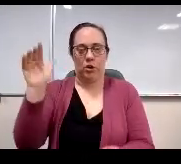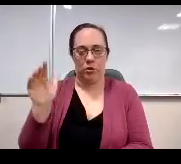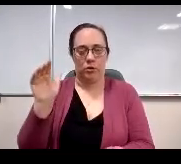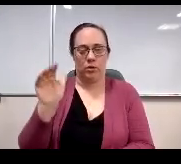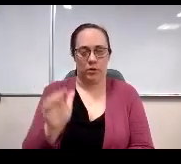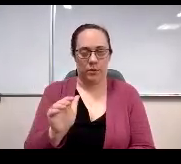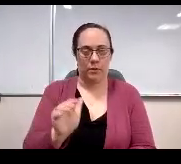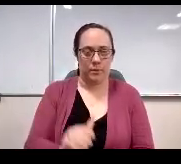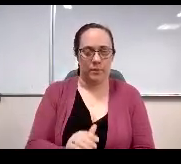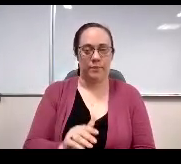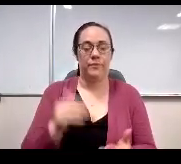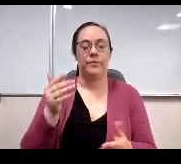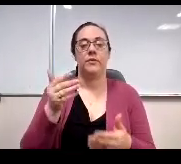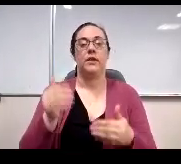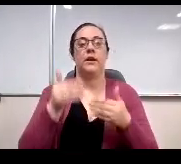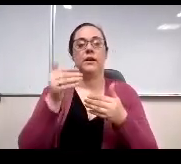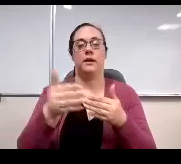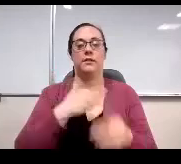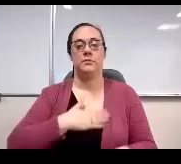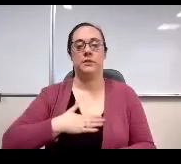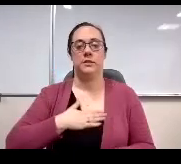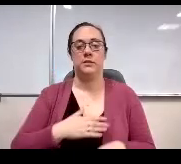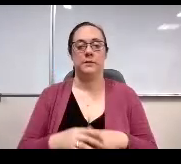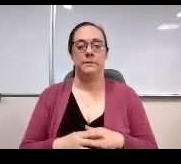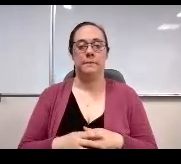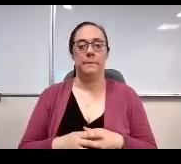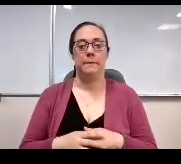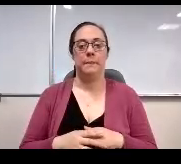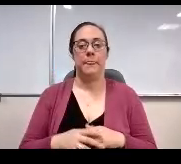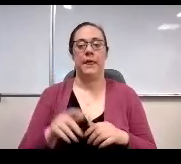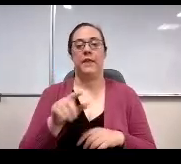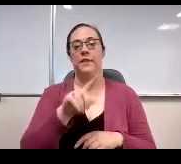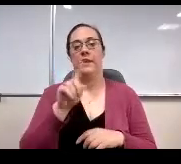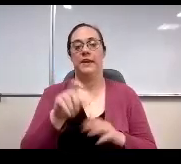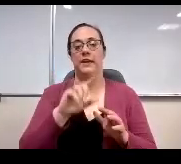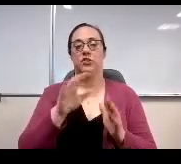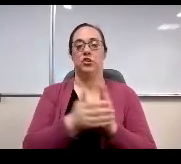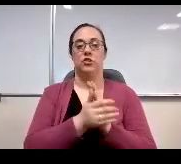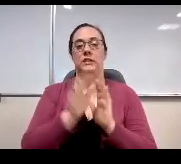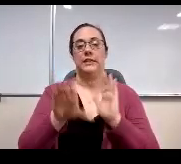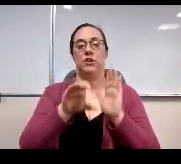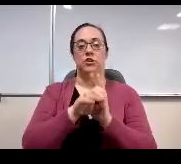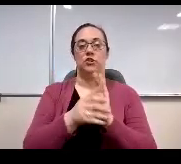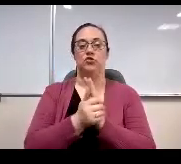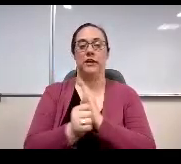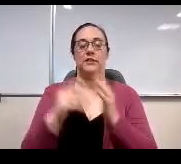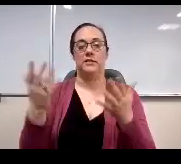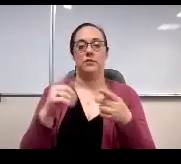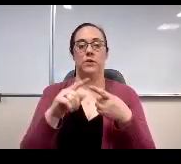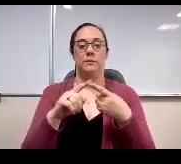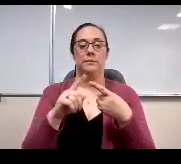Next slide, please. The next character trait is citizenship questions, like students participate in school initiatives,